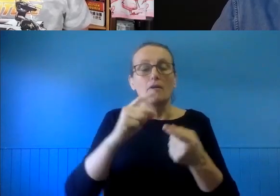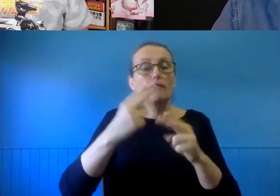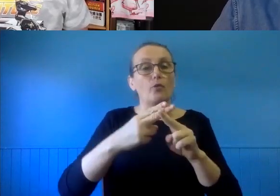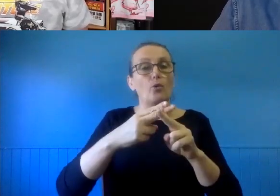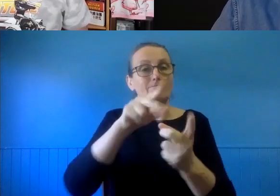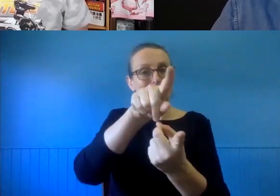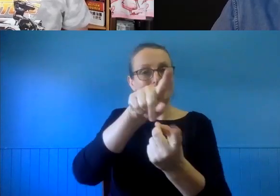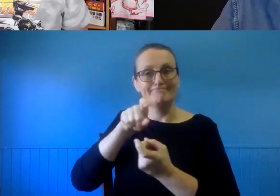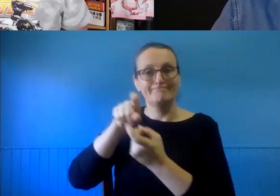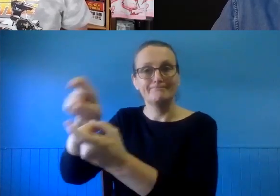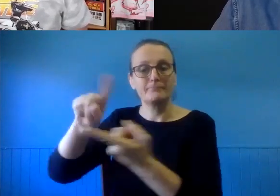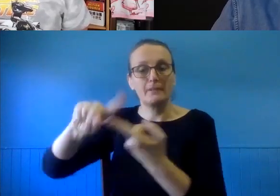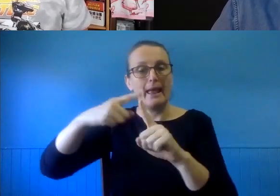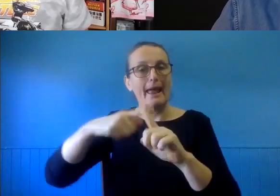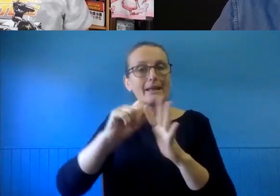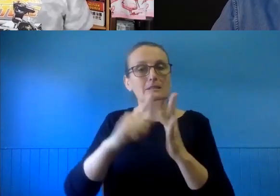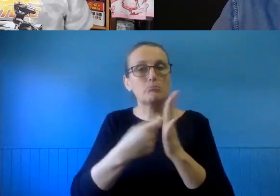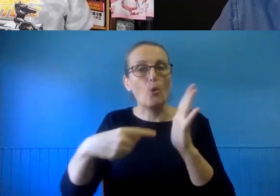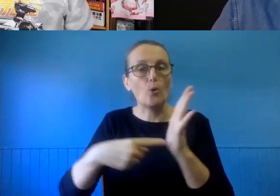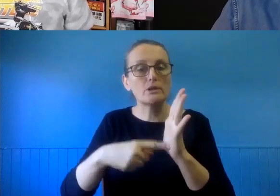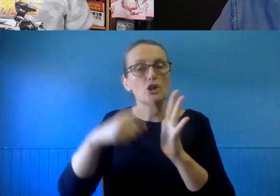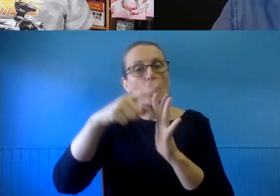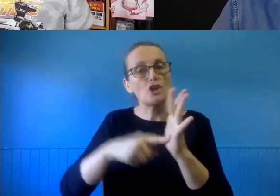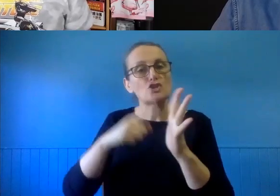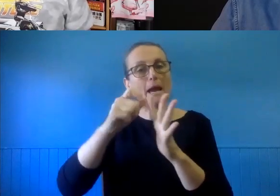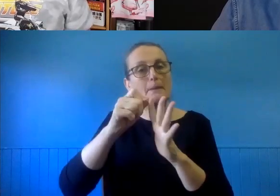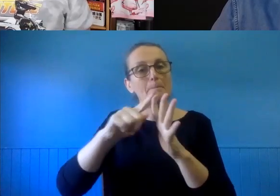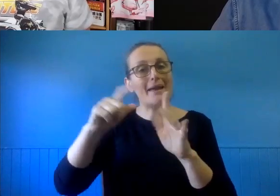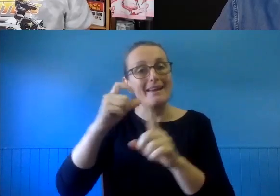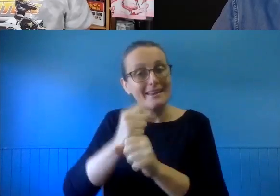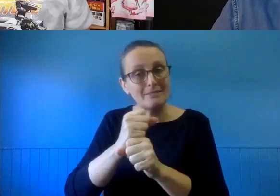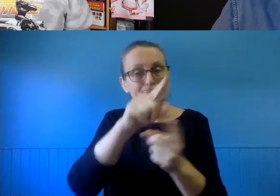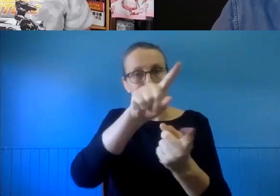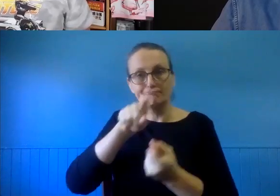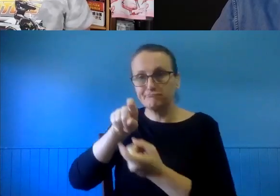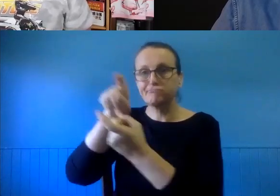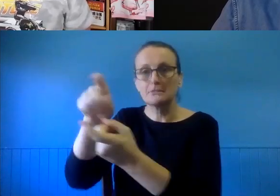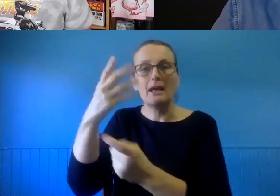when you're choosing to export at jpeg or PNG has a copyright section,